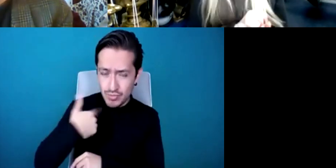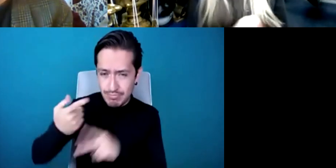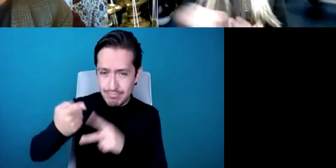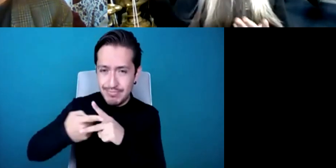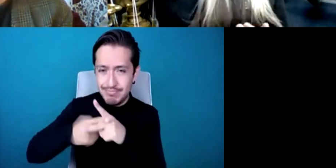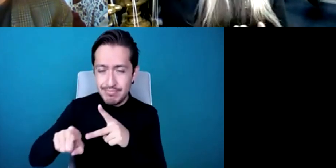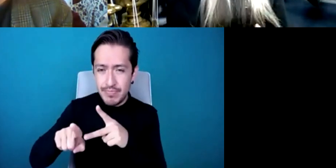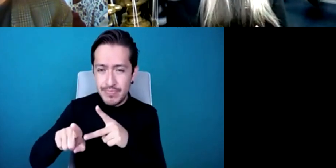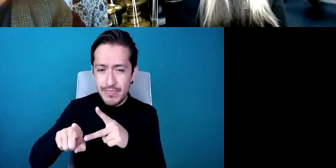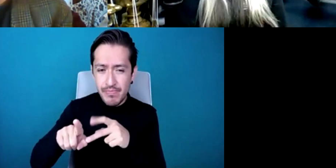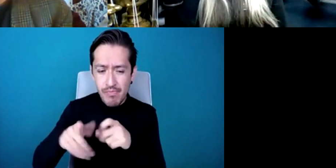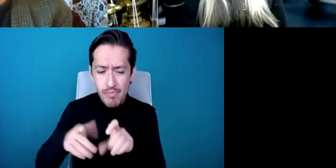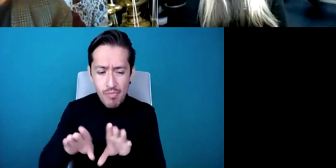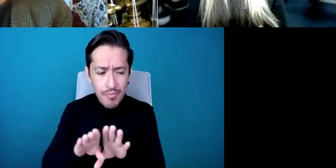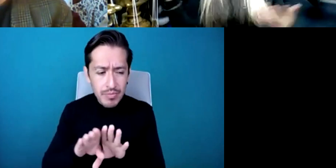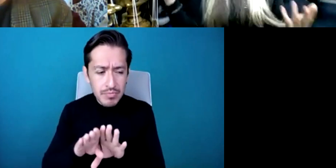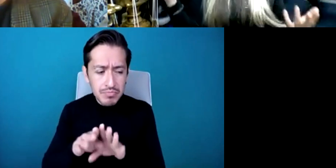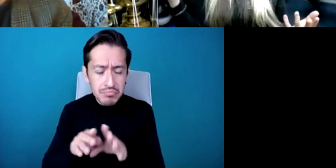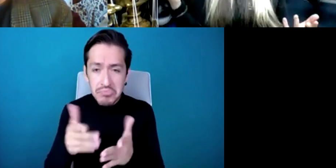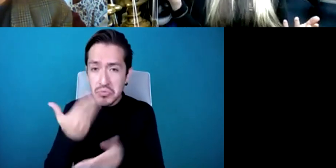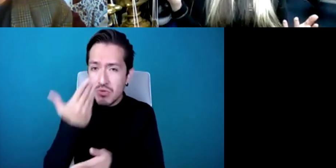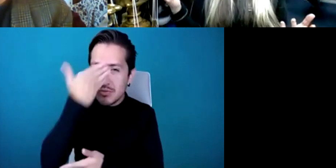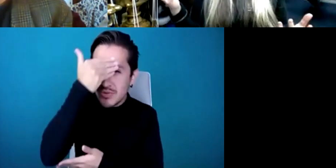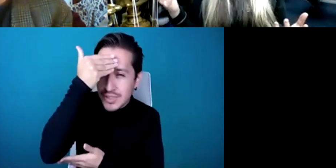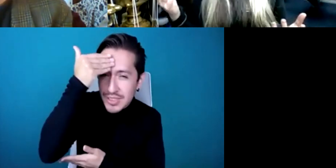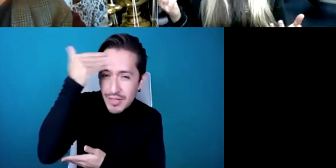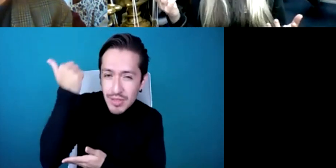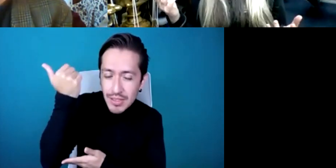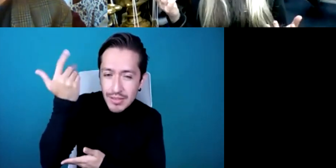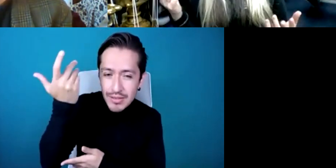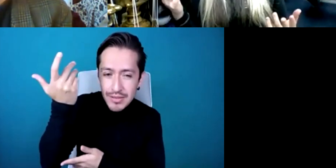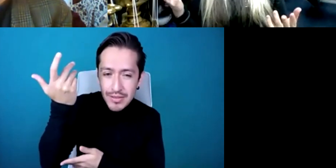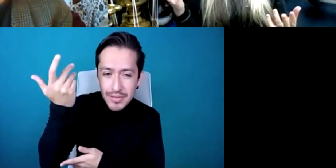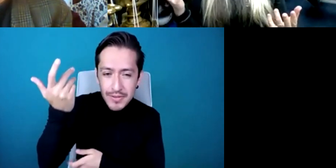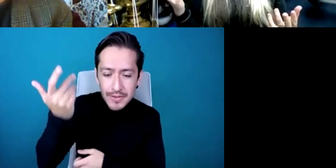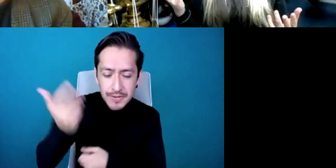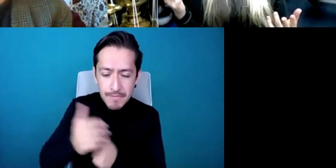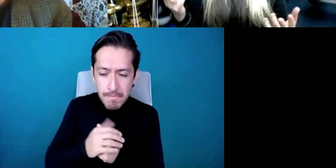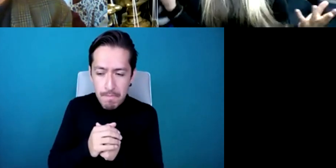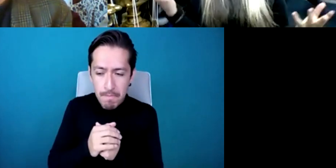lots and lots of different composers asking them to write pieces of music for me and I you know I